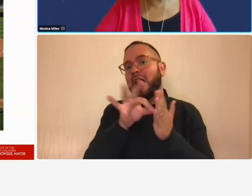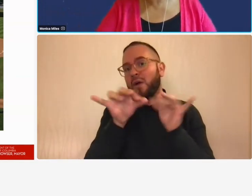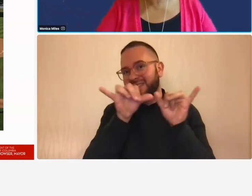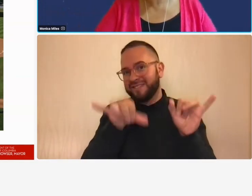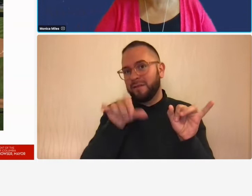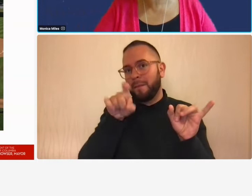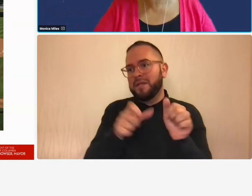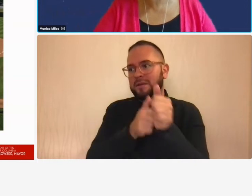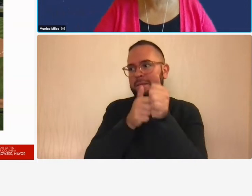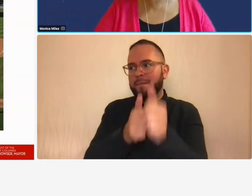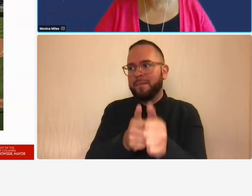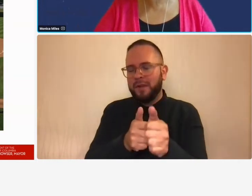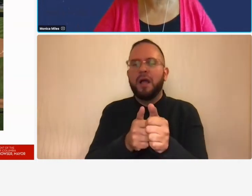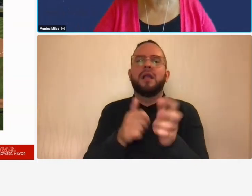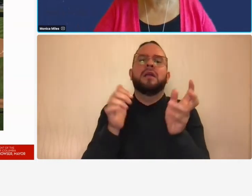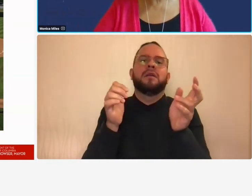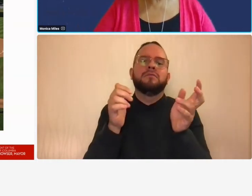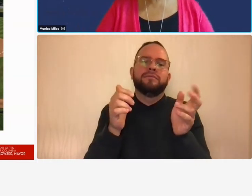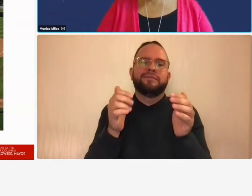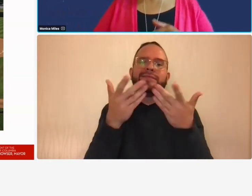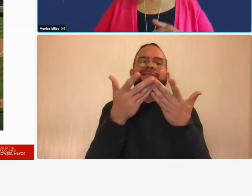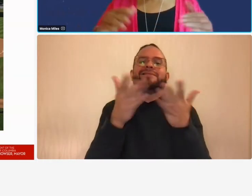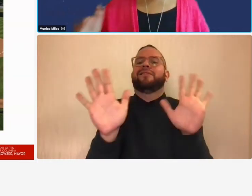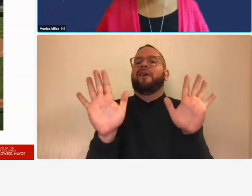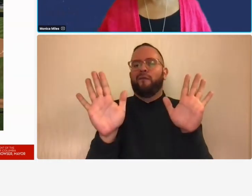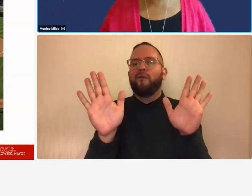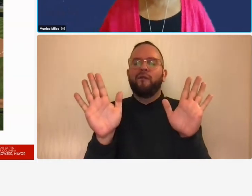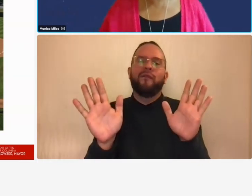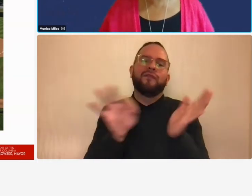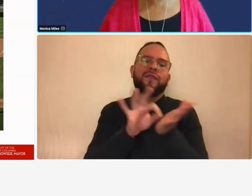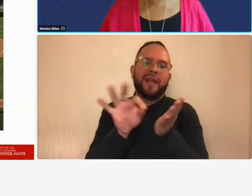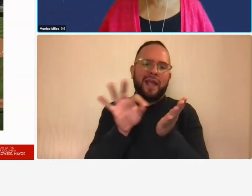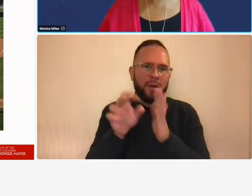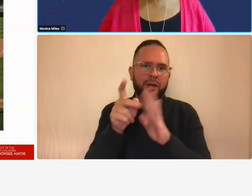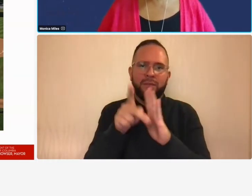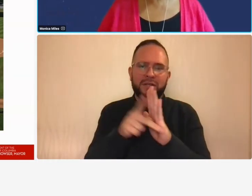with generally accepted accounting principles it's not an optional thing it's a requirement